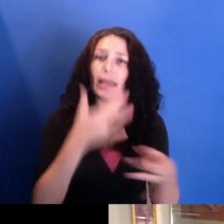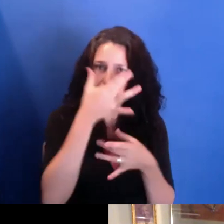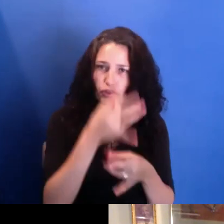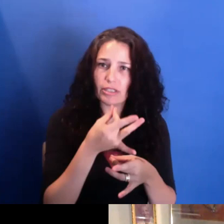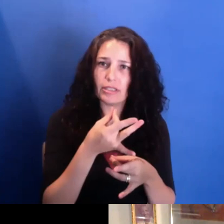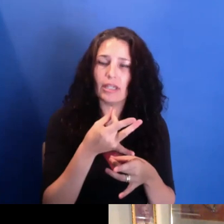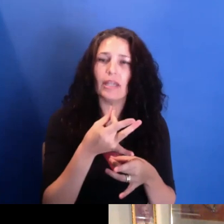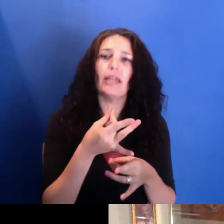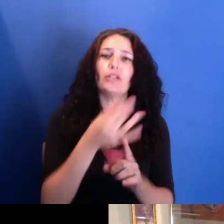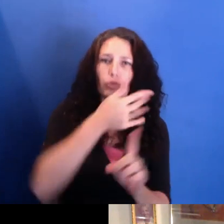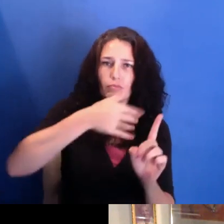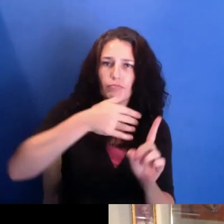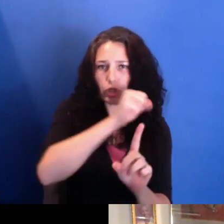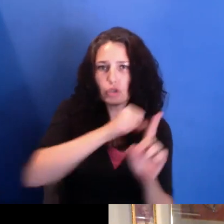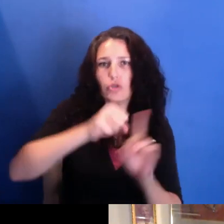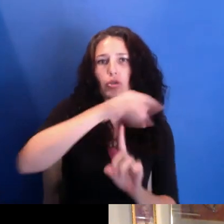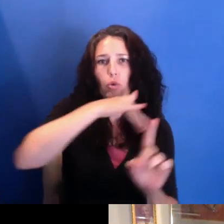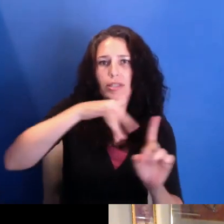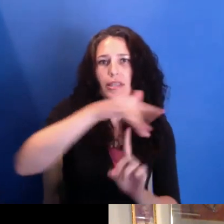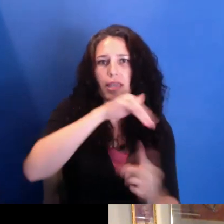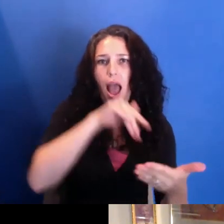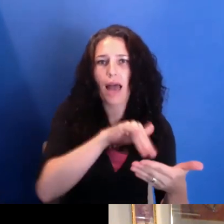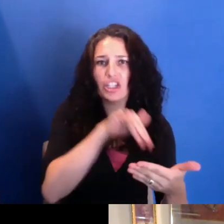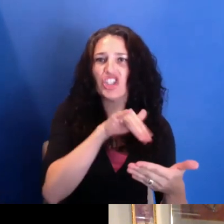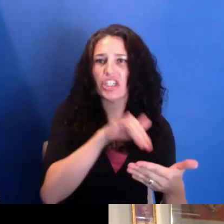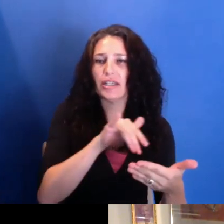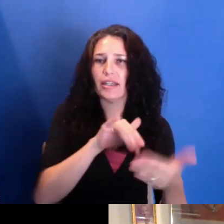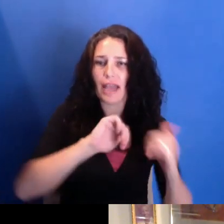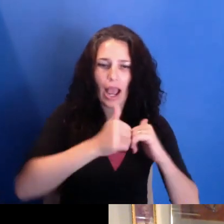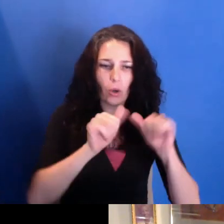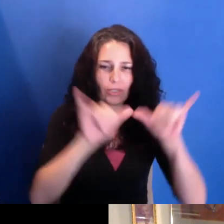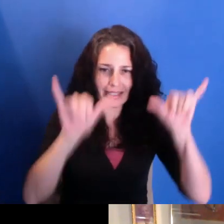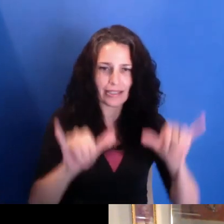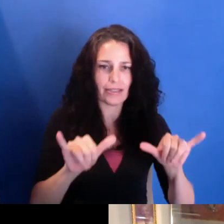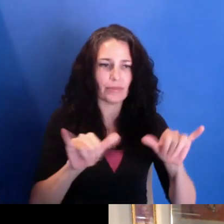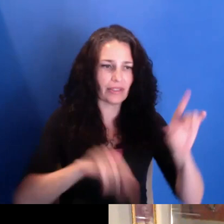first and foremost, and how systems of oppression impact